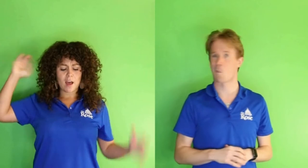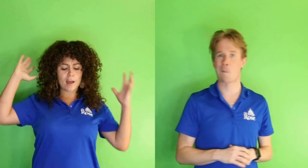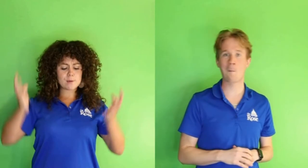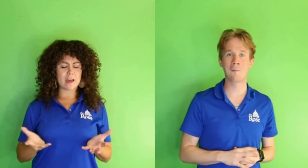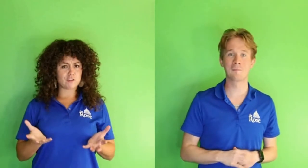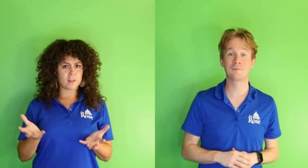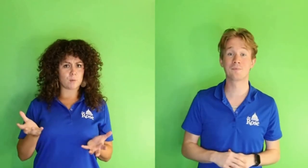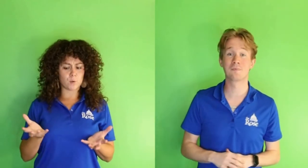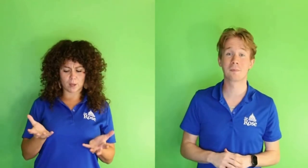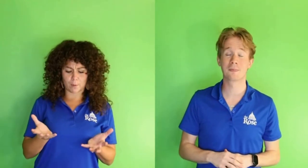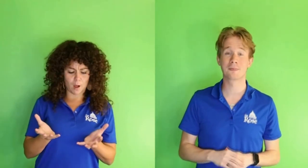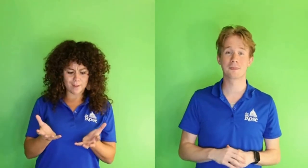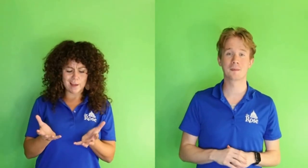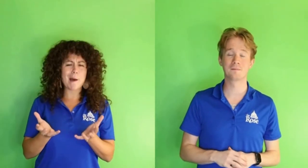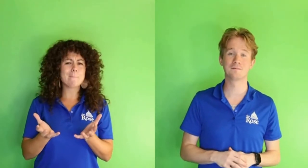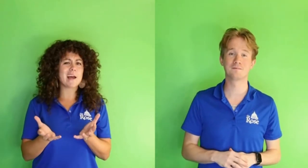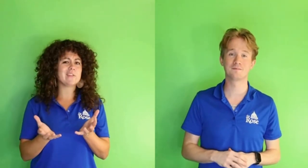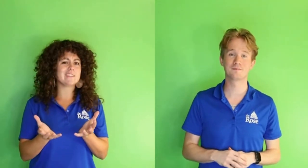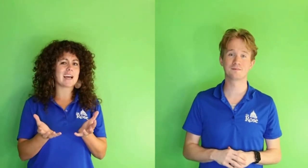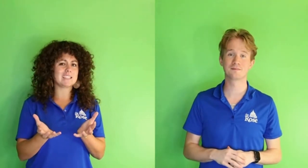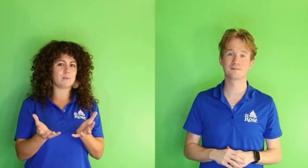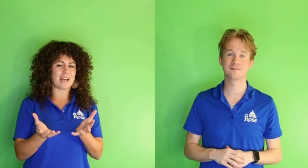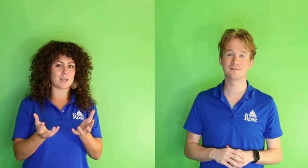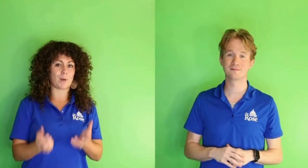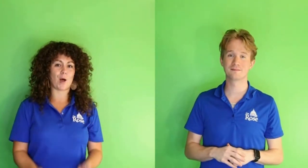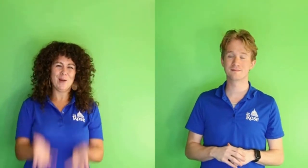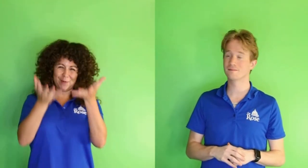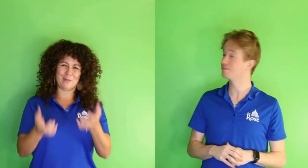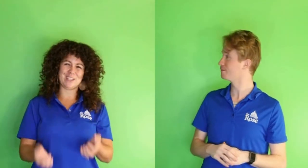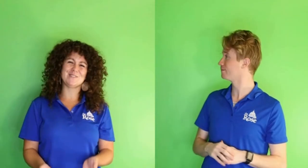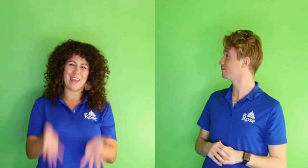I'm imagining that I'm holding a ball about the size of a basketball with my two hands.